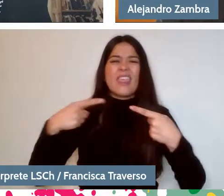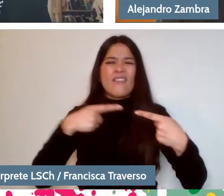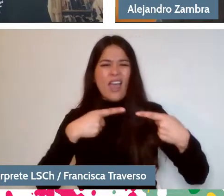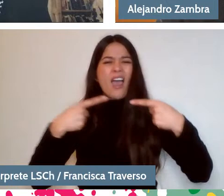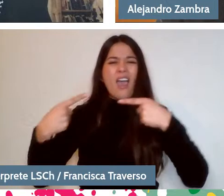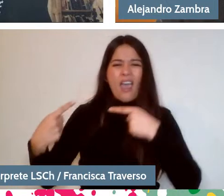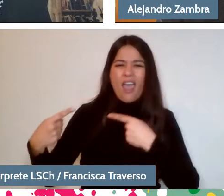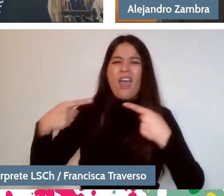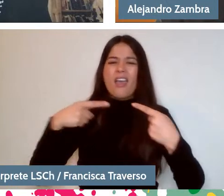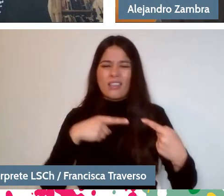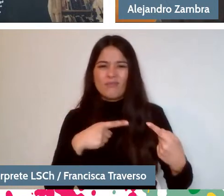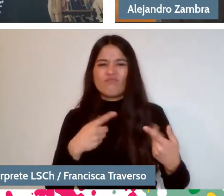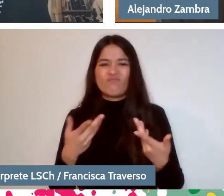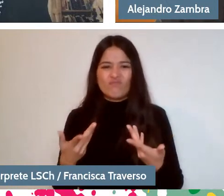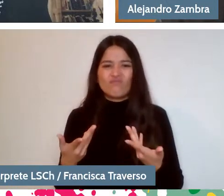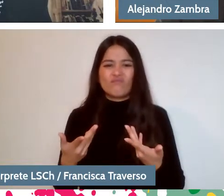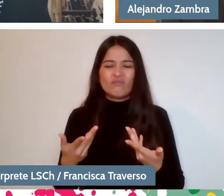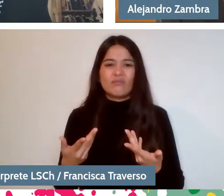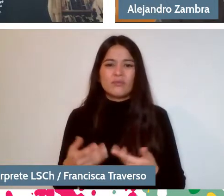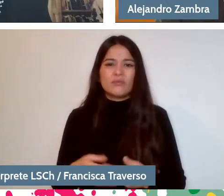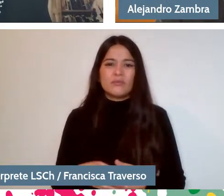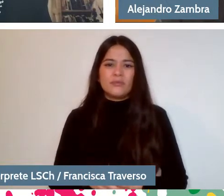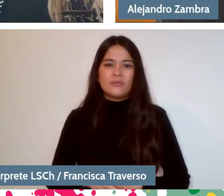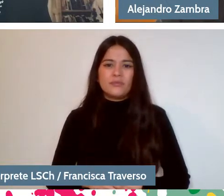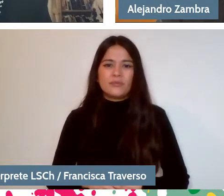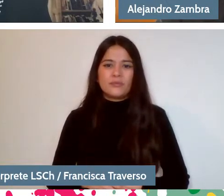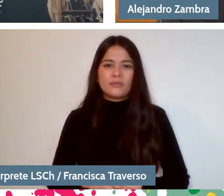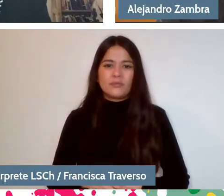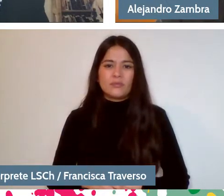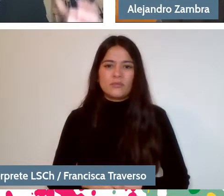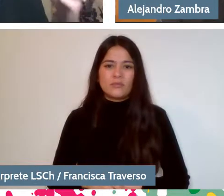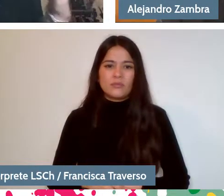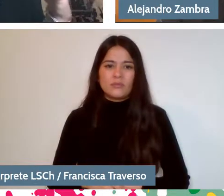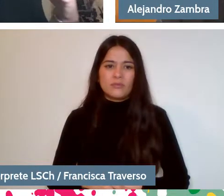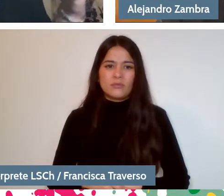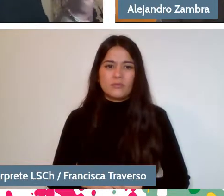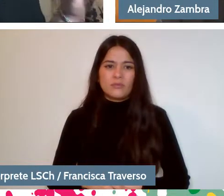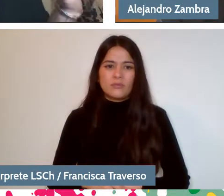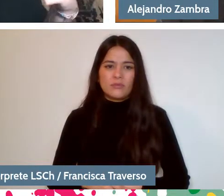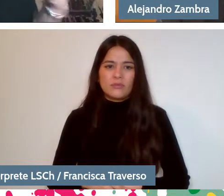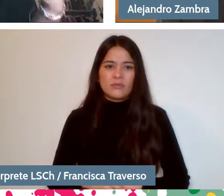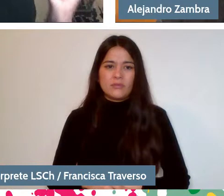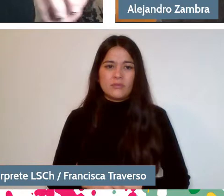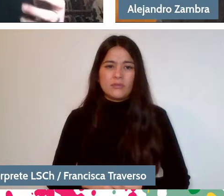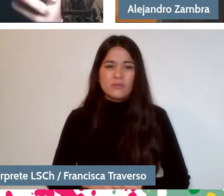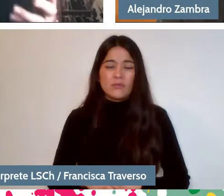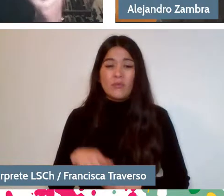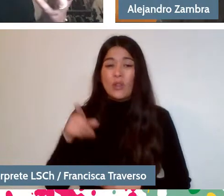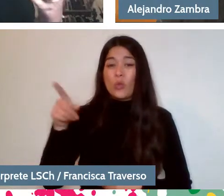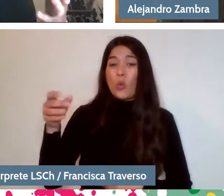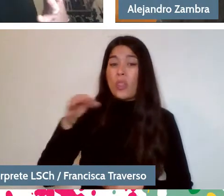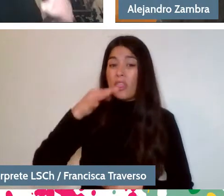I think I know... But you say, return to the language to the way it's written